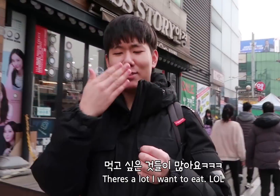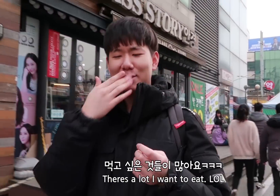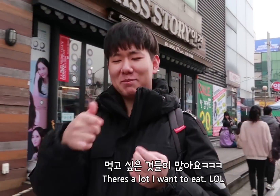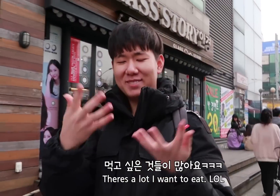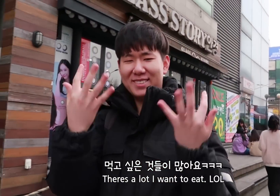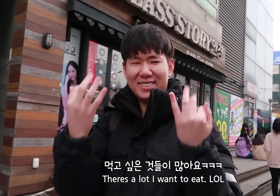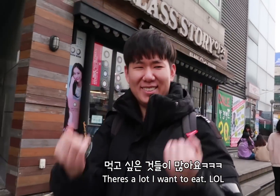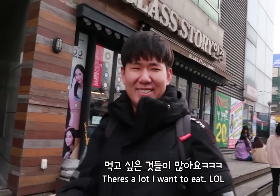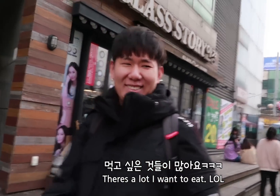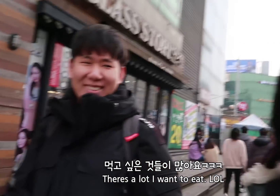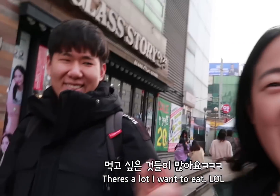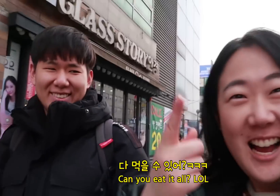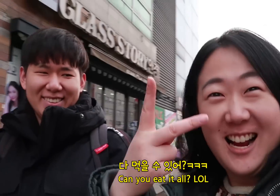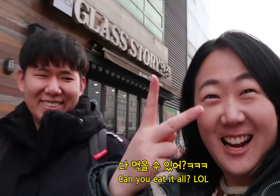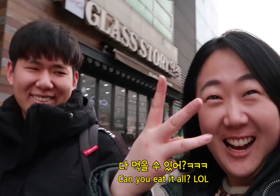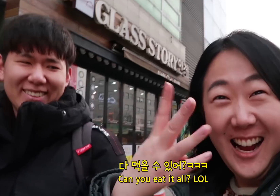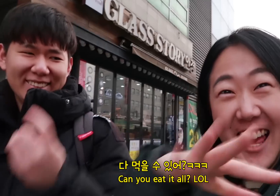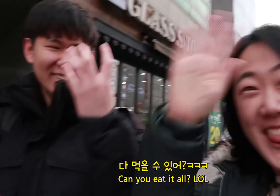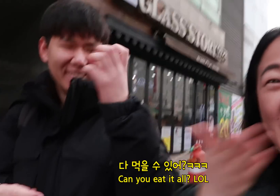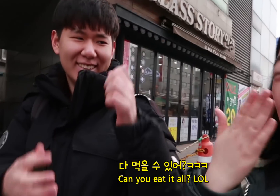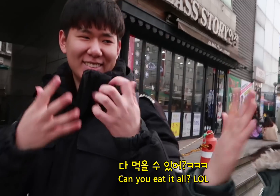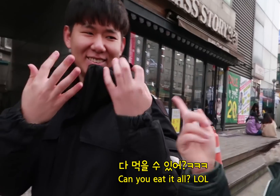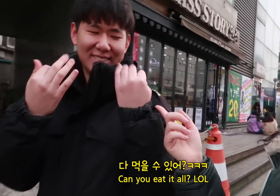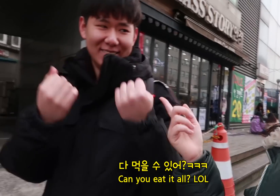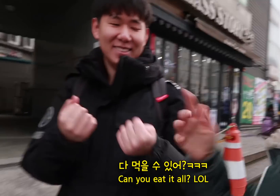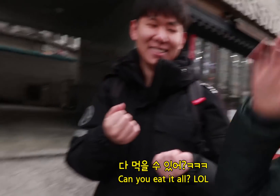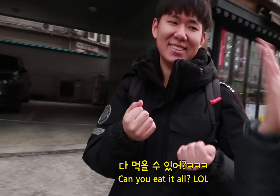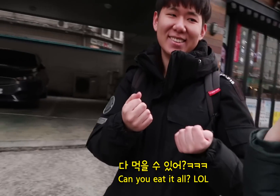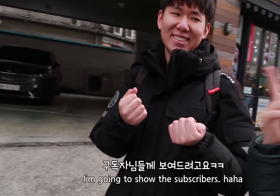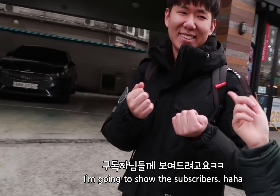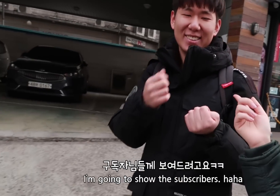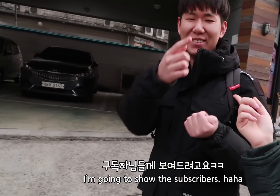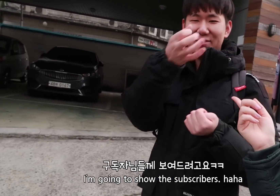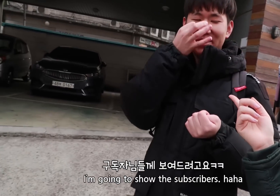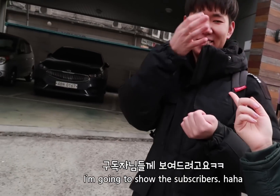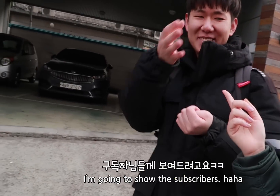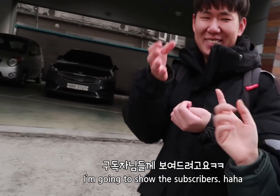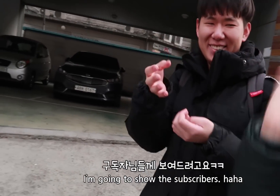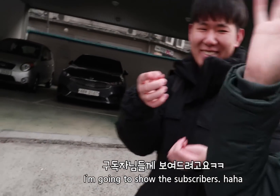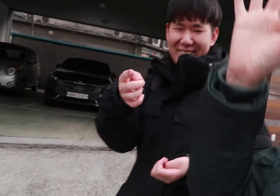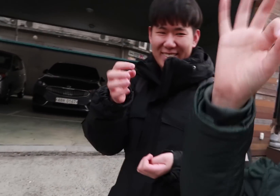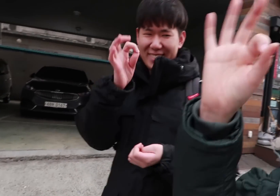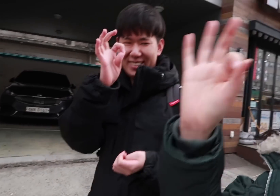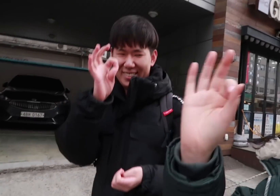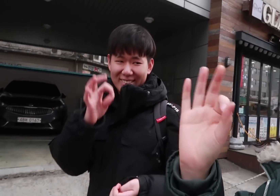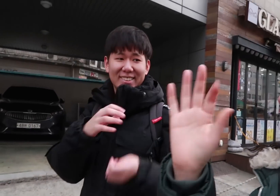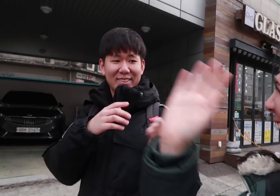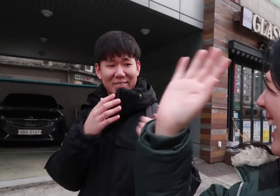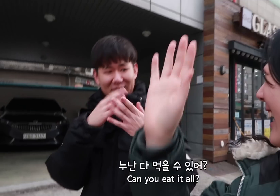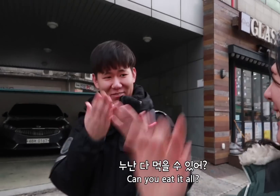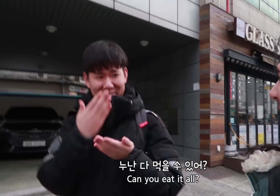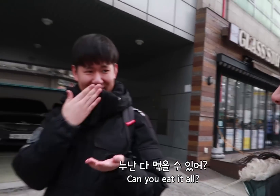Theres a lot I want to eat. Can you eat it all? I’m going to show the subscribers. haha